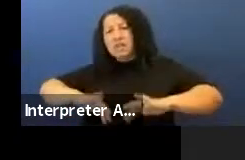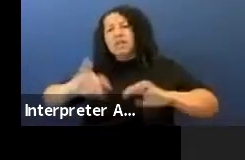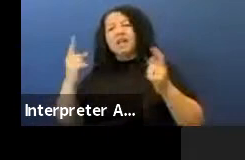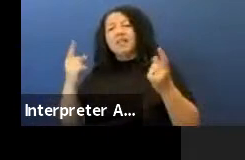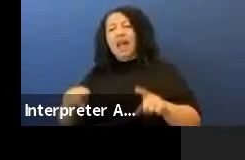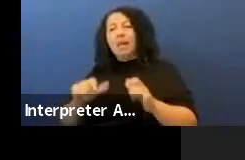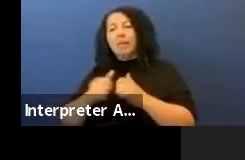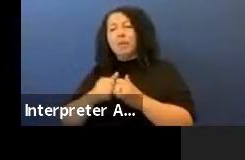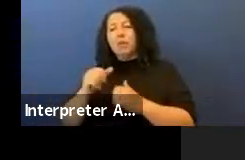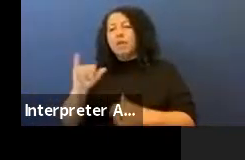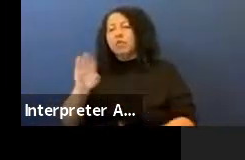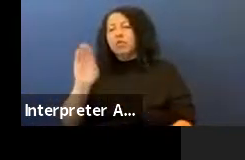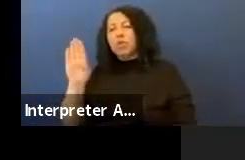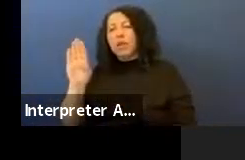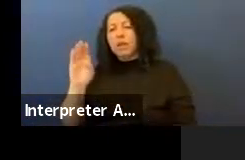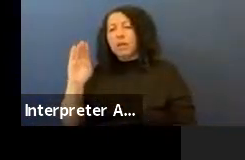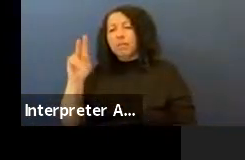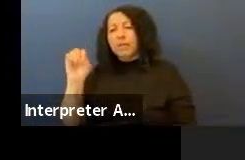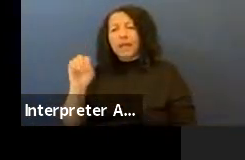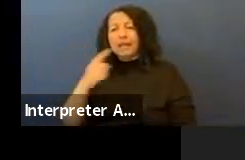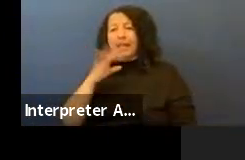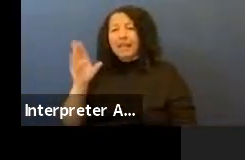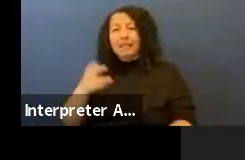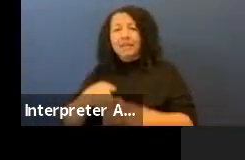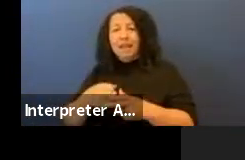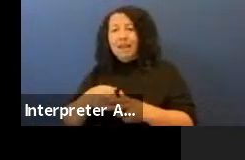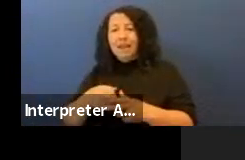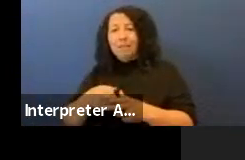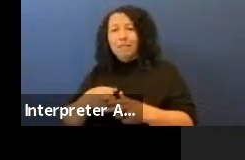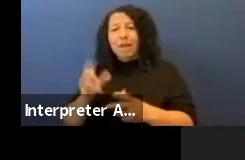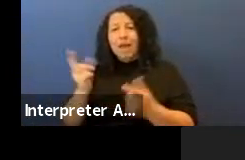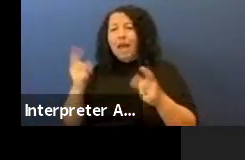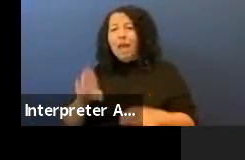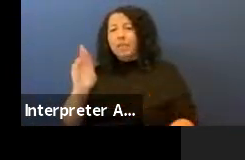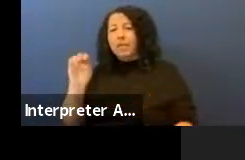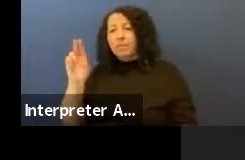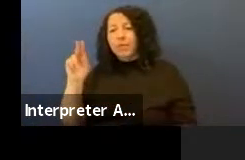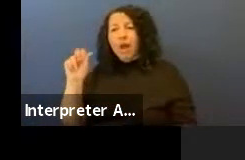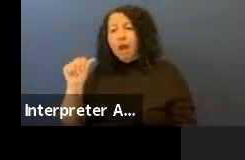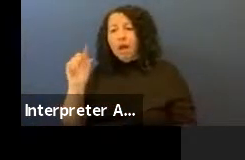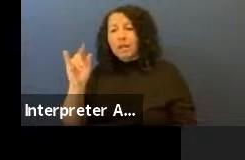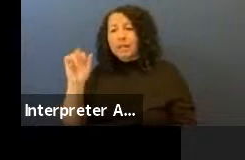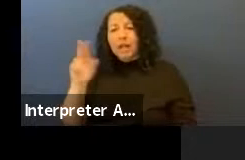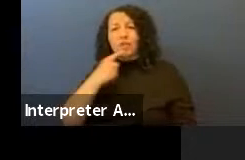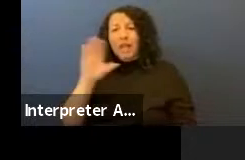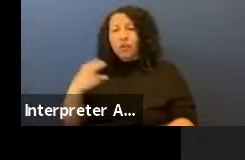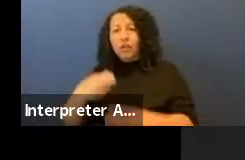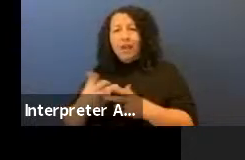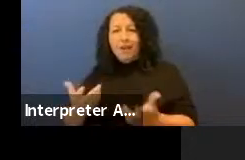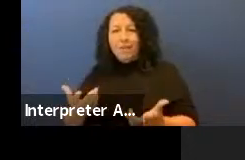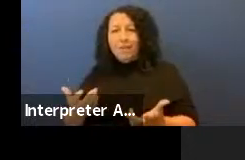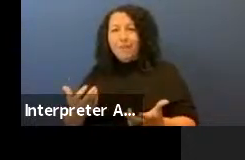say his name. That's what's happened to Breonna Taylor, say her name.